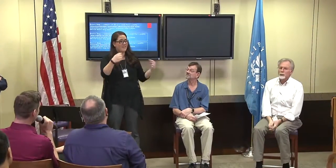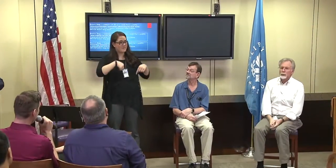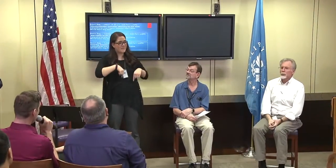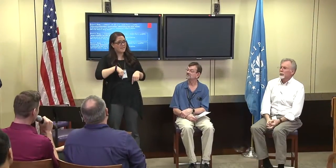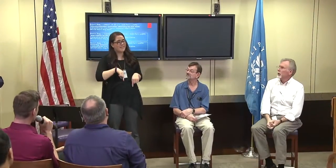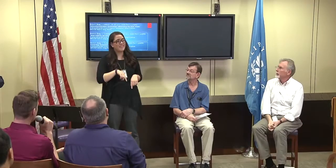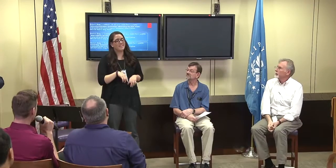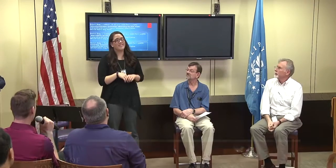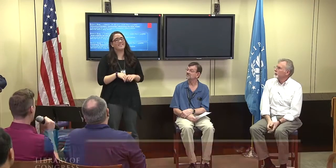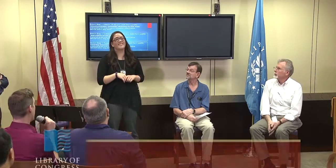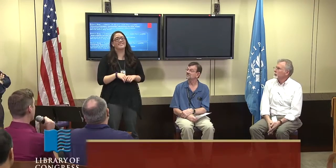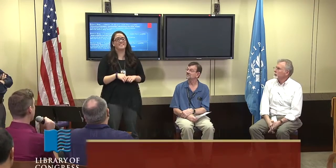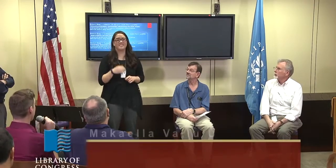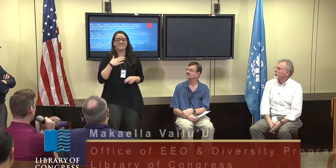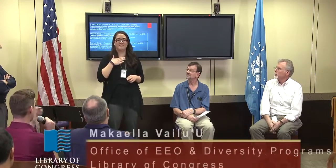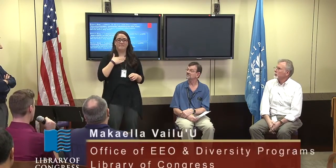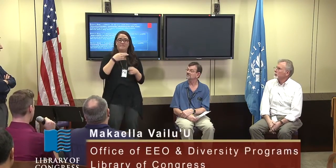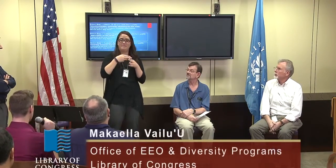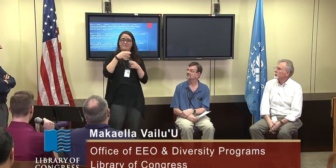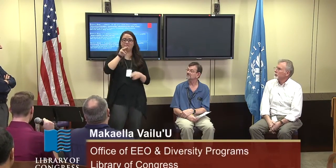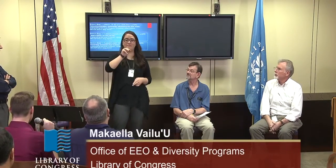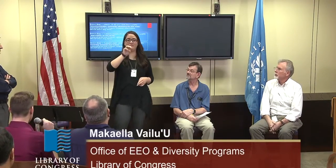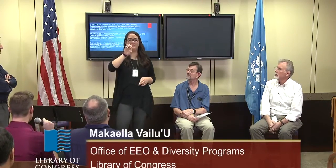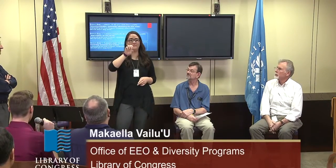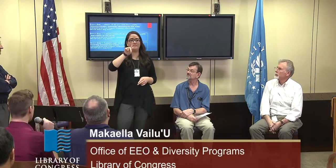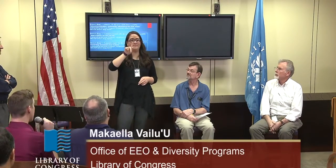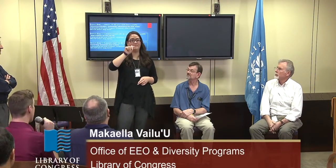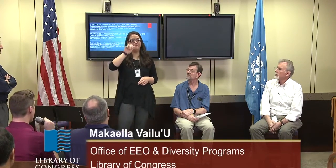Mekaella Vailu'u: Hello everyone. I want to thank you for coming.